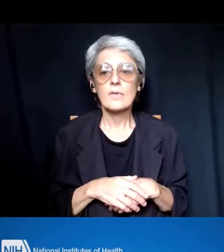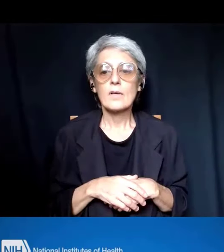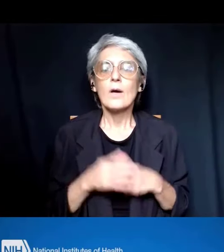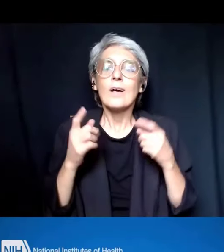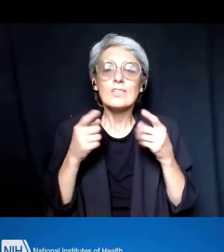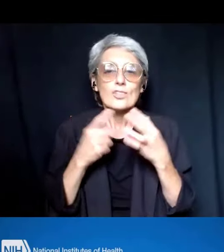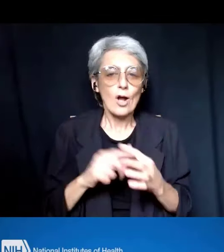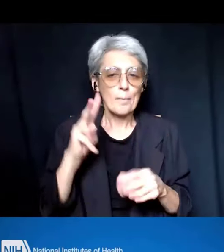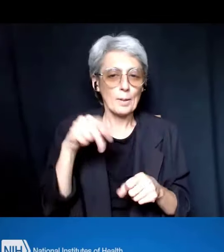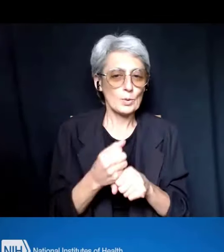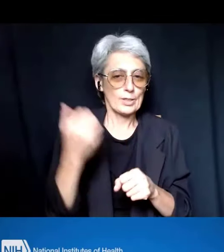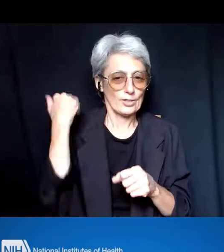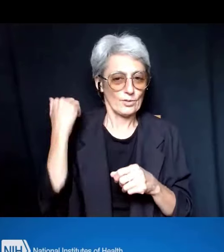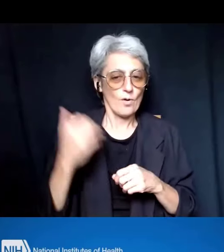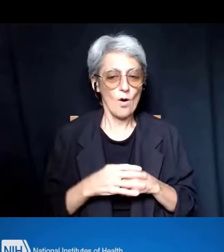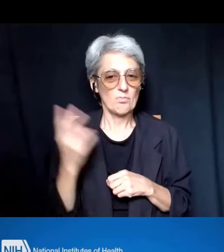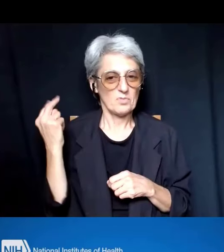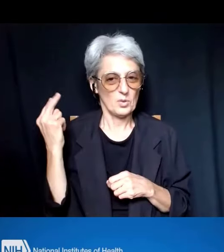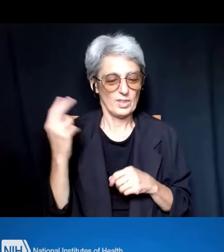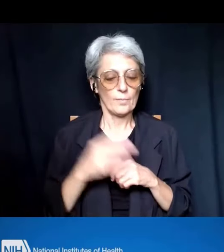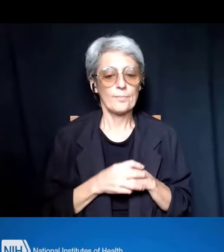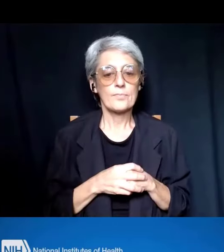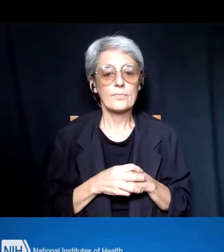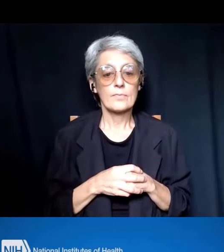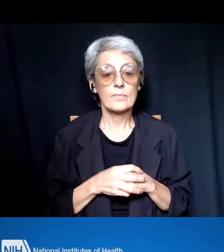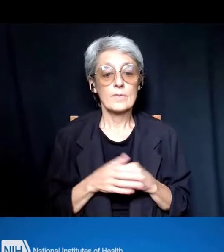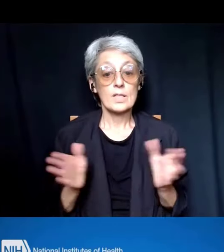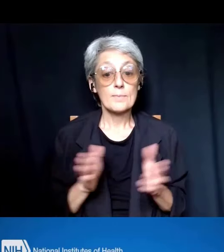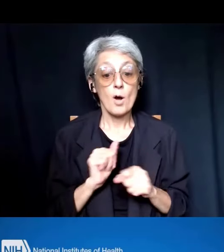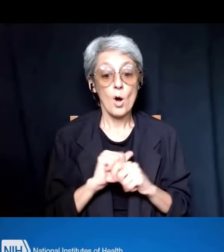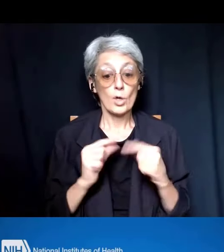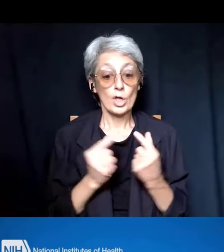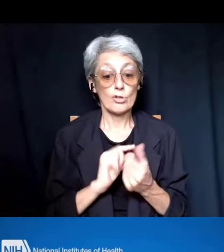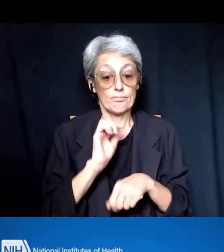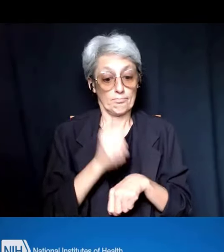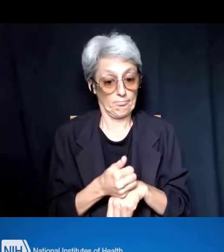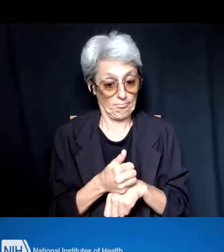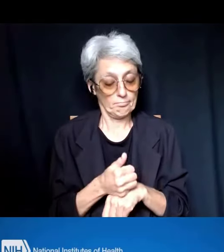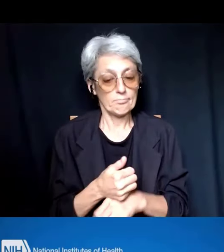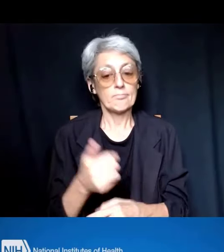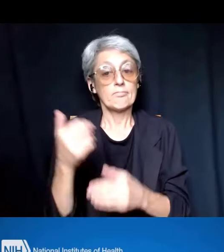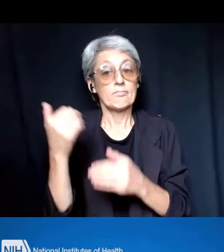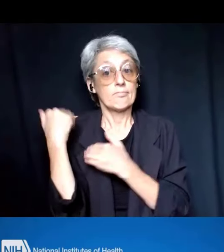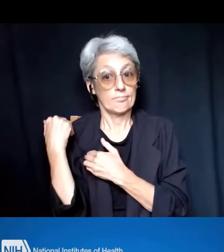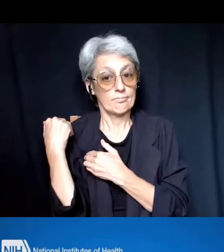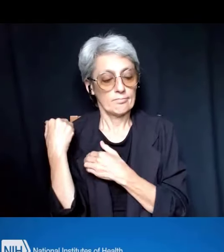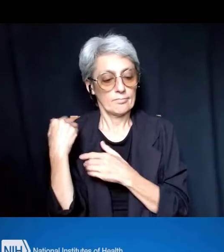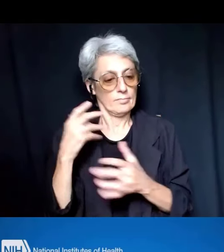So, two years ago, a small working group was charged to update the Parent T32 NOFO,